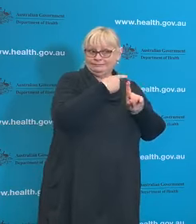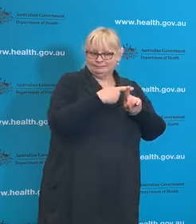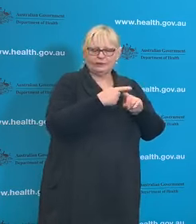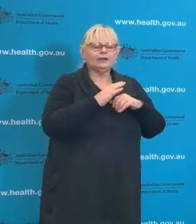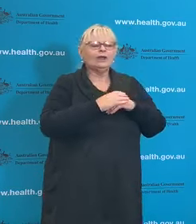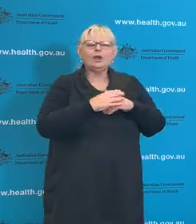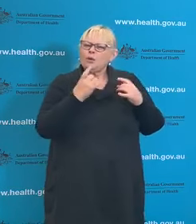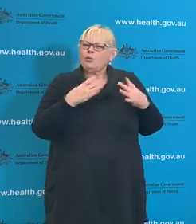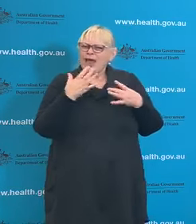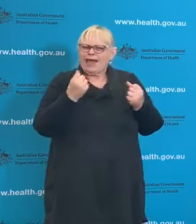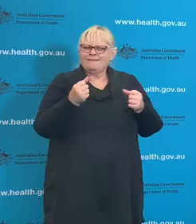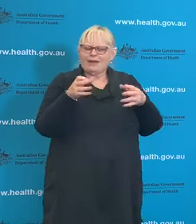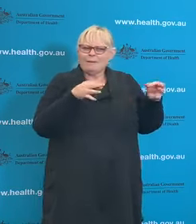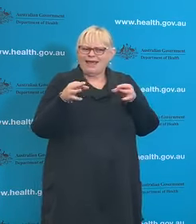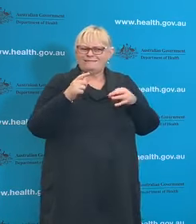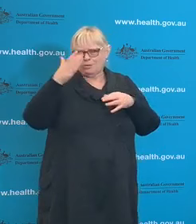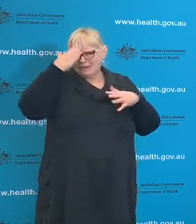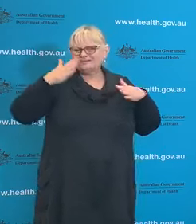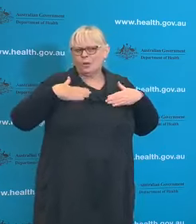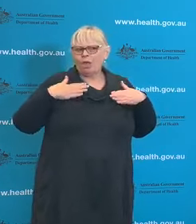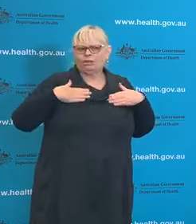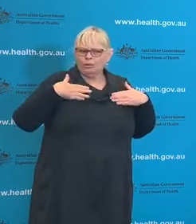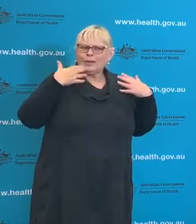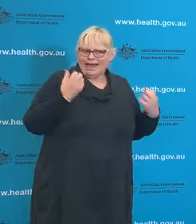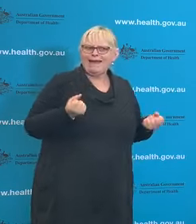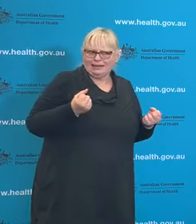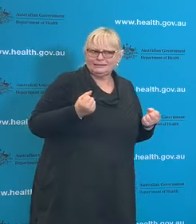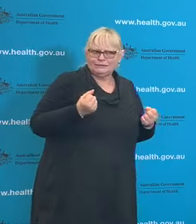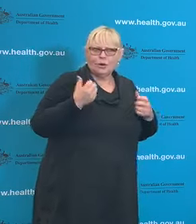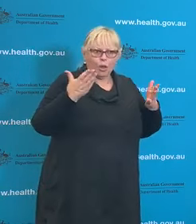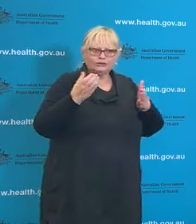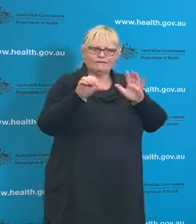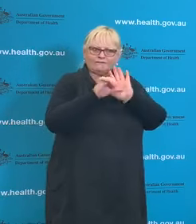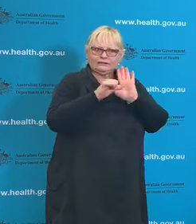plan and an enormous investment in that mental health plan, so there has been a